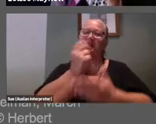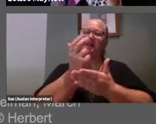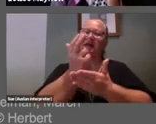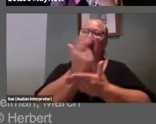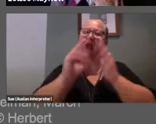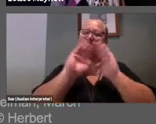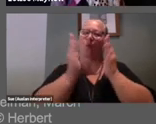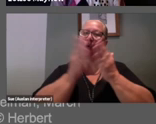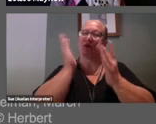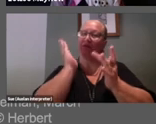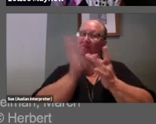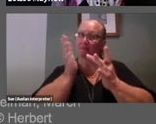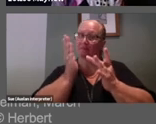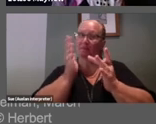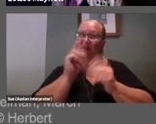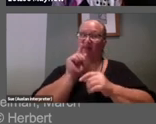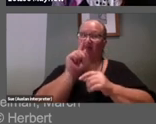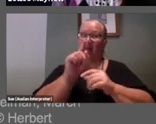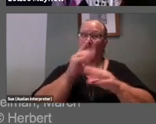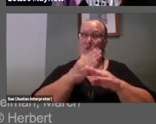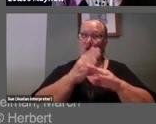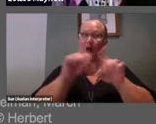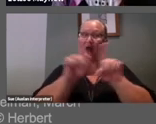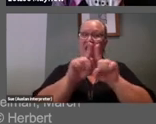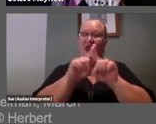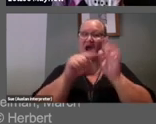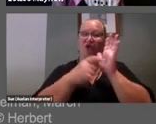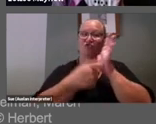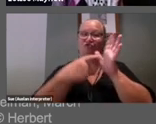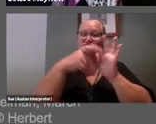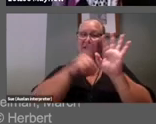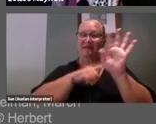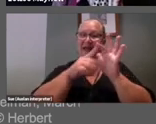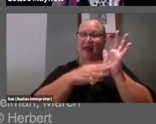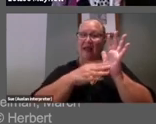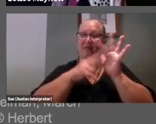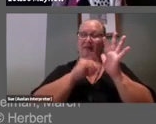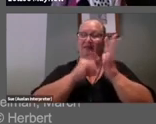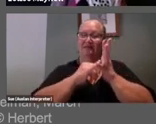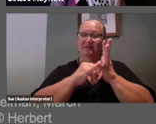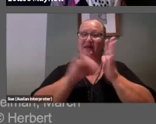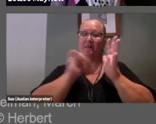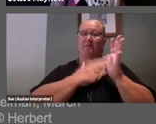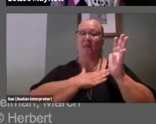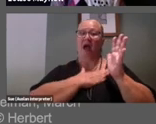this work, just like Tracy Emin’s installation My Bed, was created when